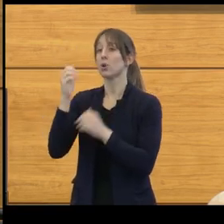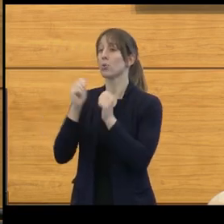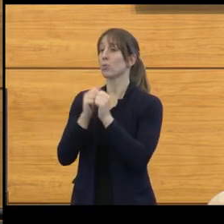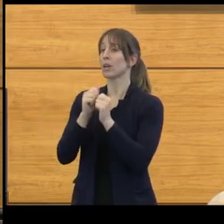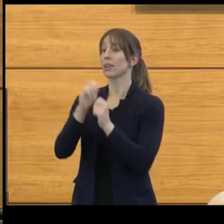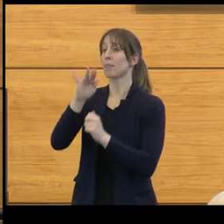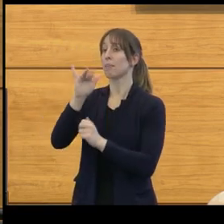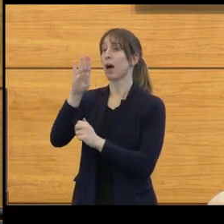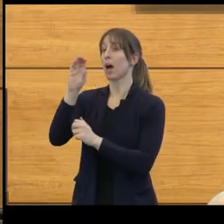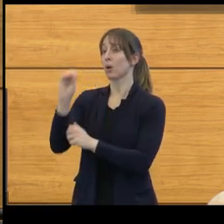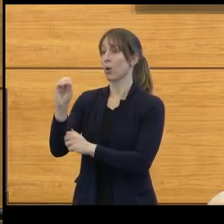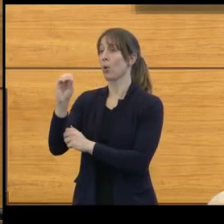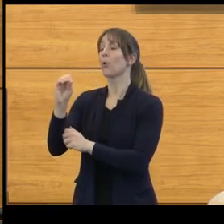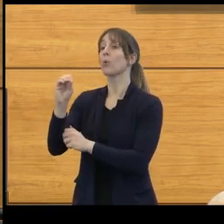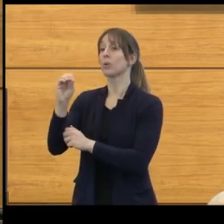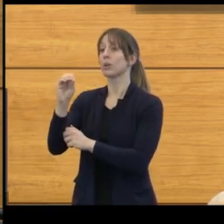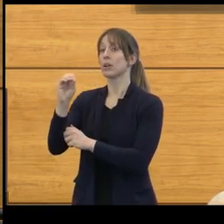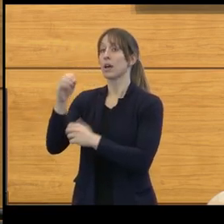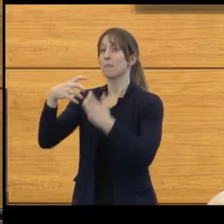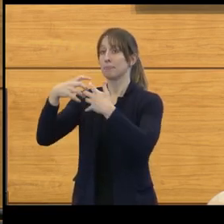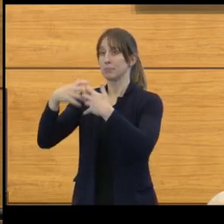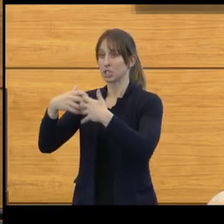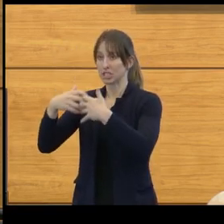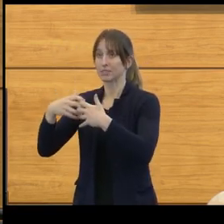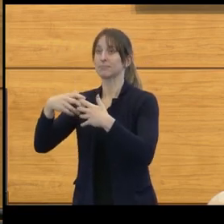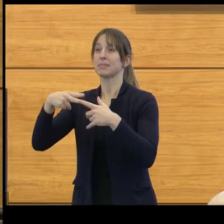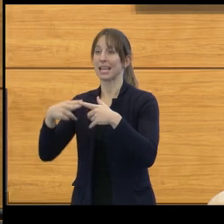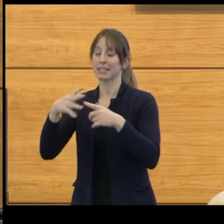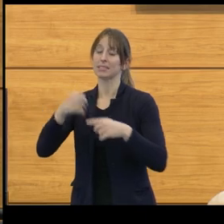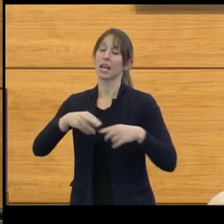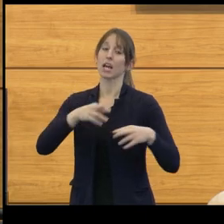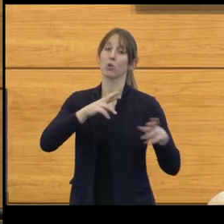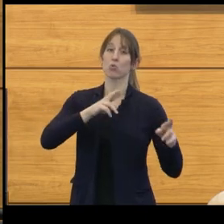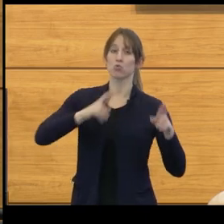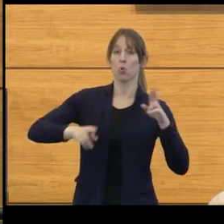the University of Michigan presents you with this Henry Russell Award.